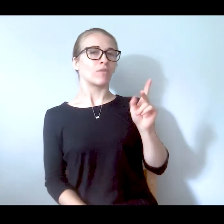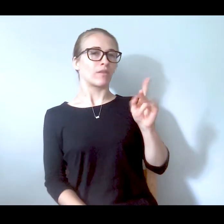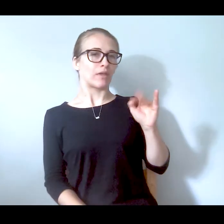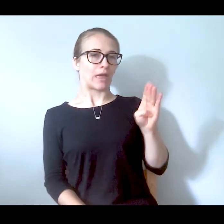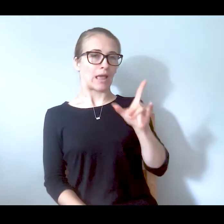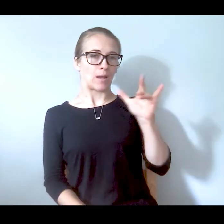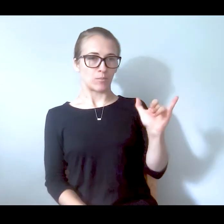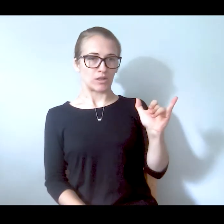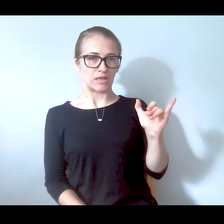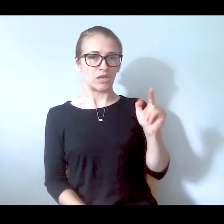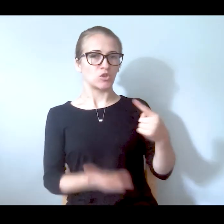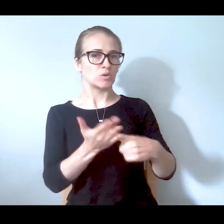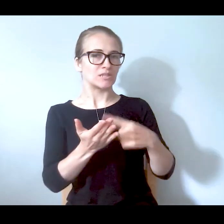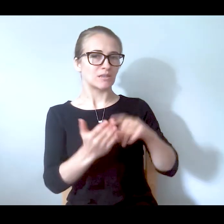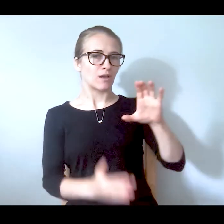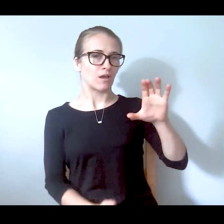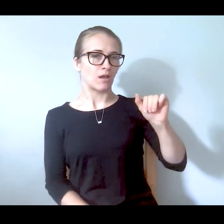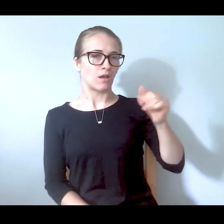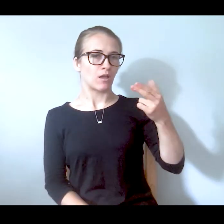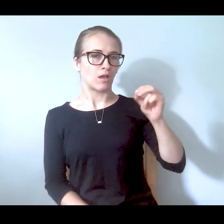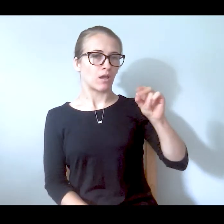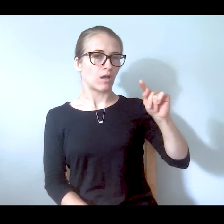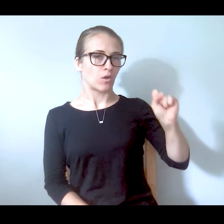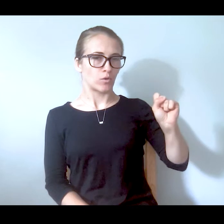cahoots as sort of the go to model. This is the